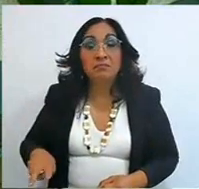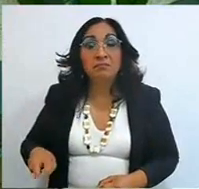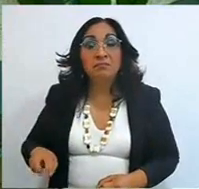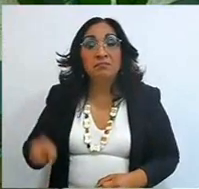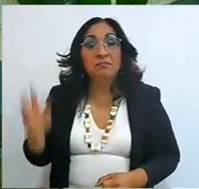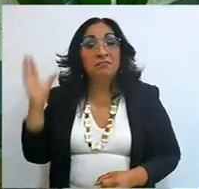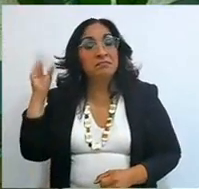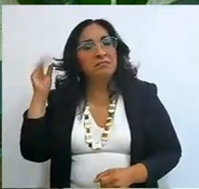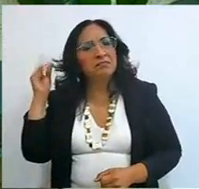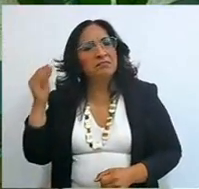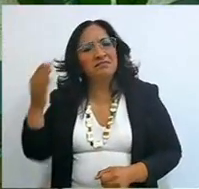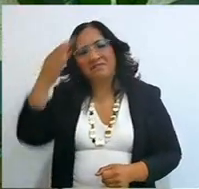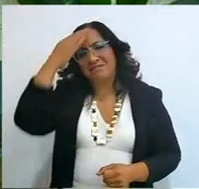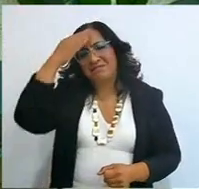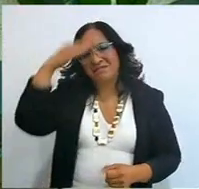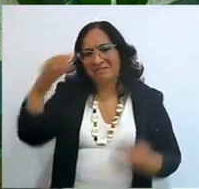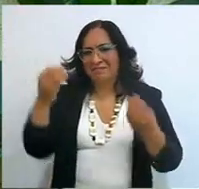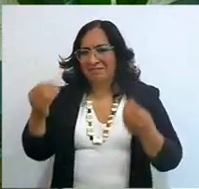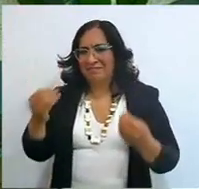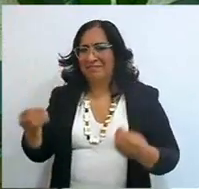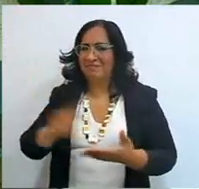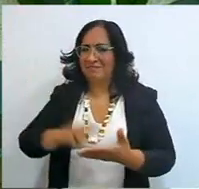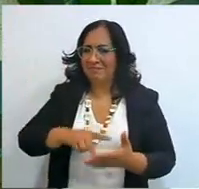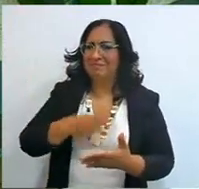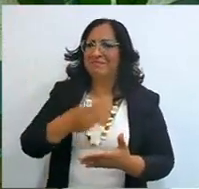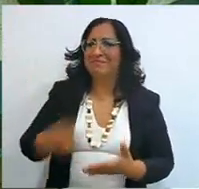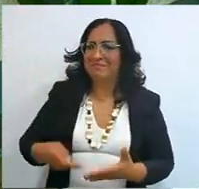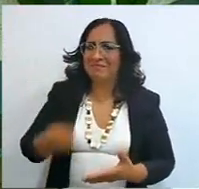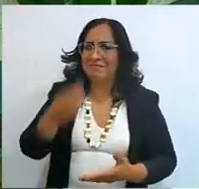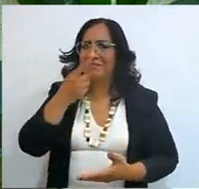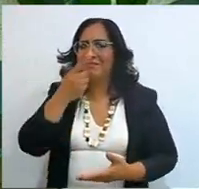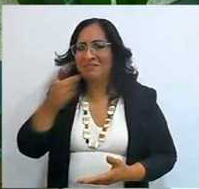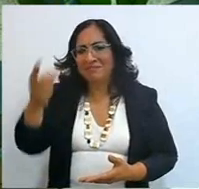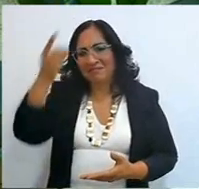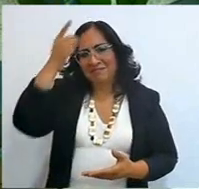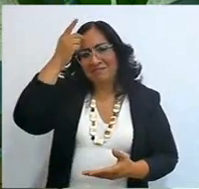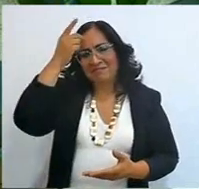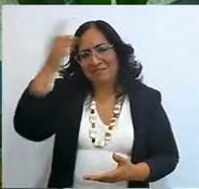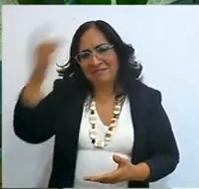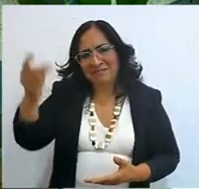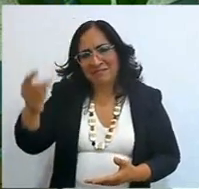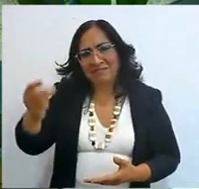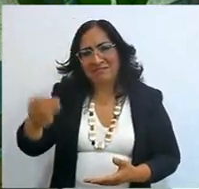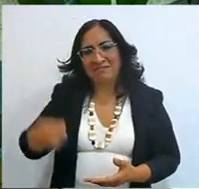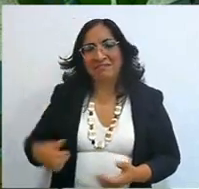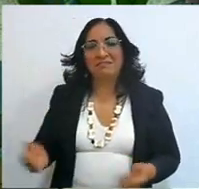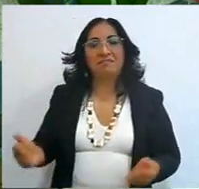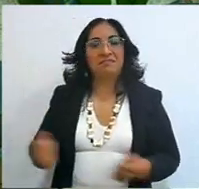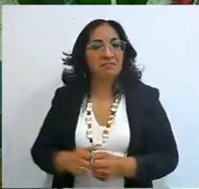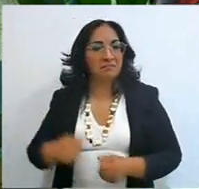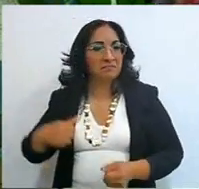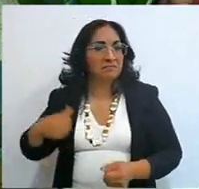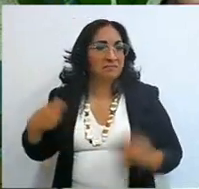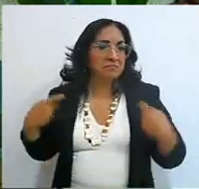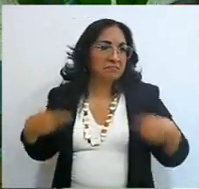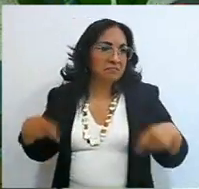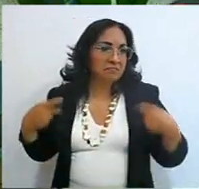You know that many times God has given you through many people, many times through a talk, a preaching, or an appointment,